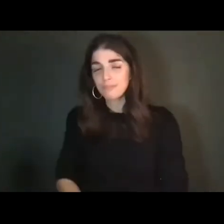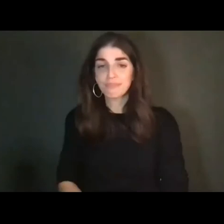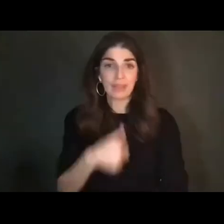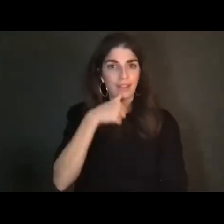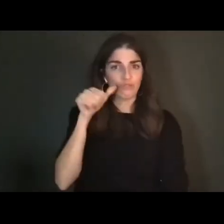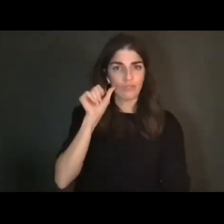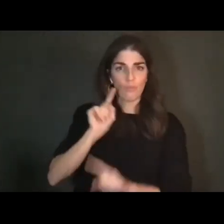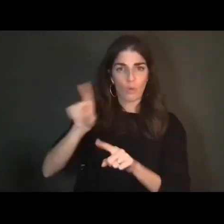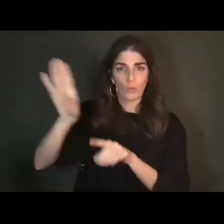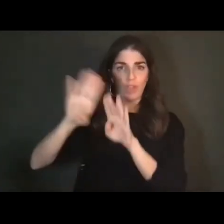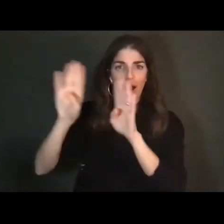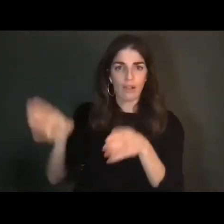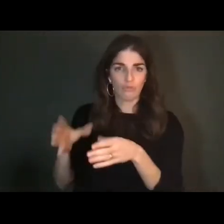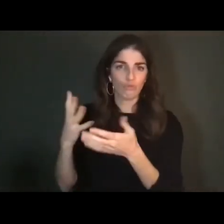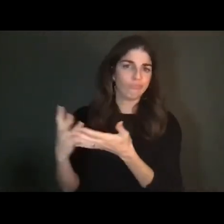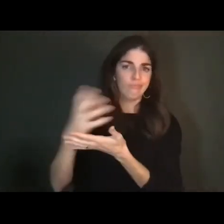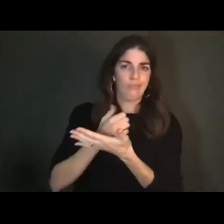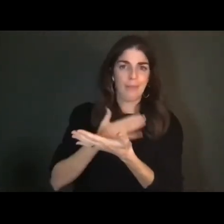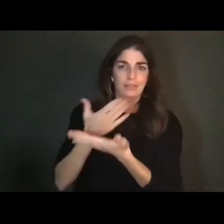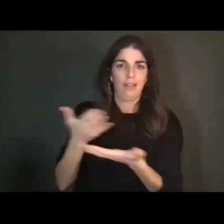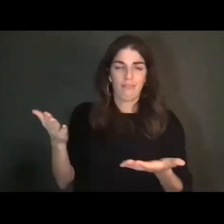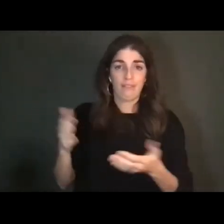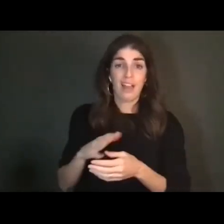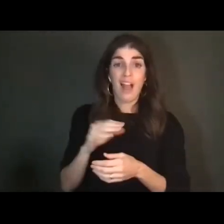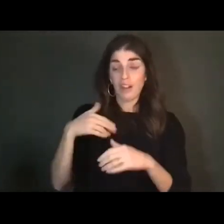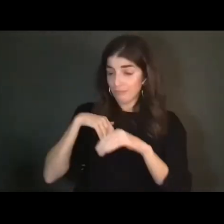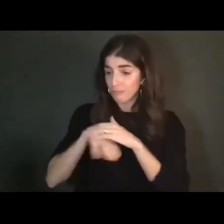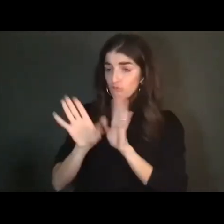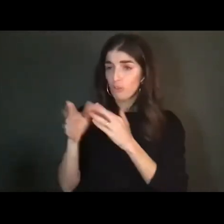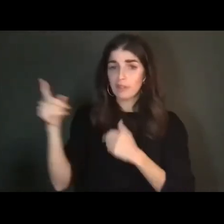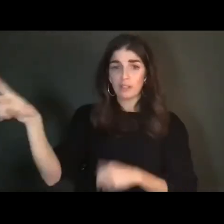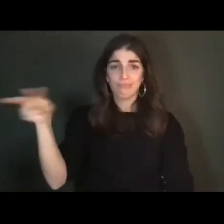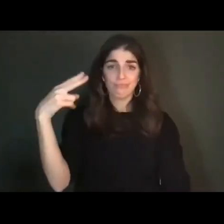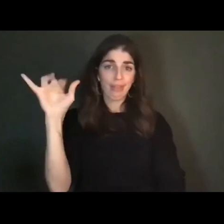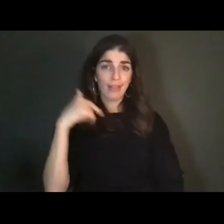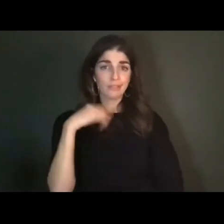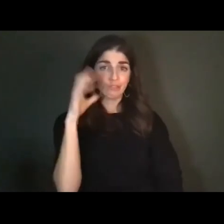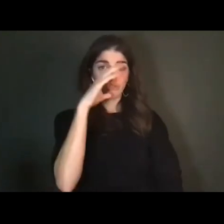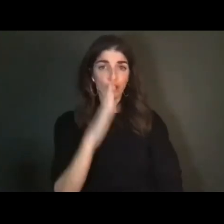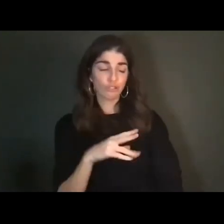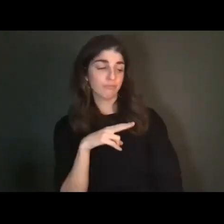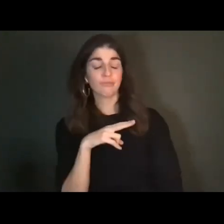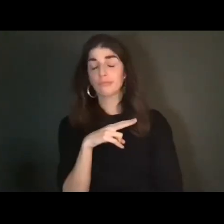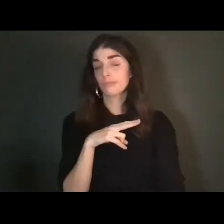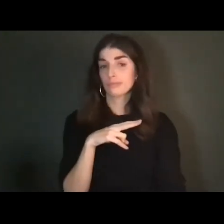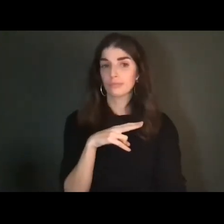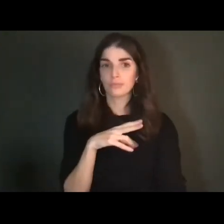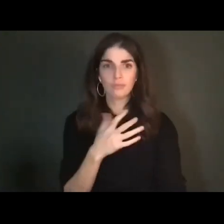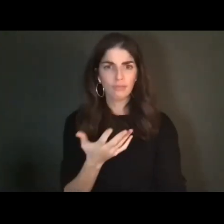then there he was, treating me like a stranger. I’m like, so this is how it's going to be,